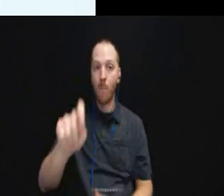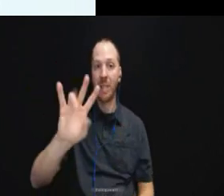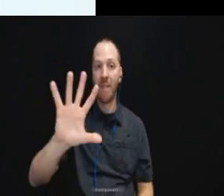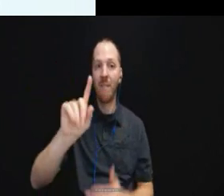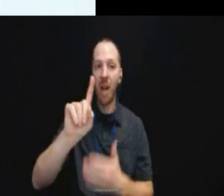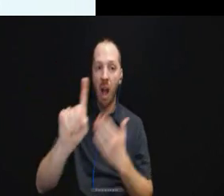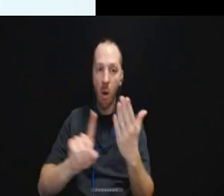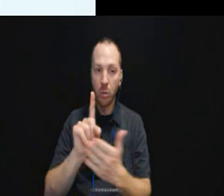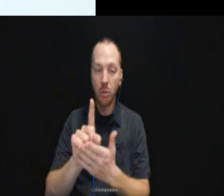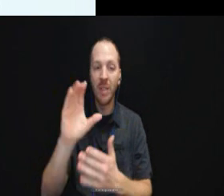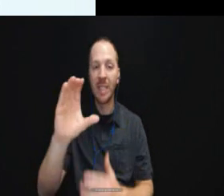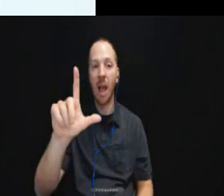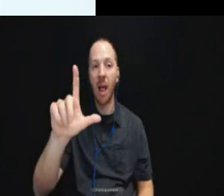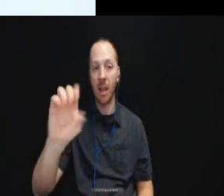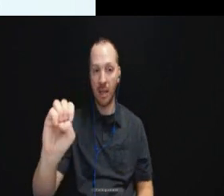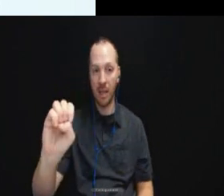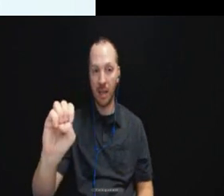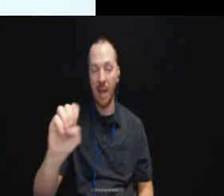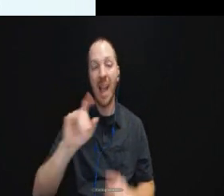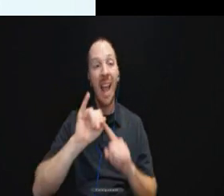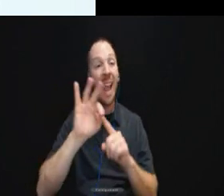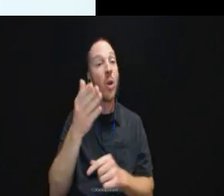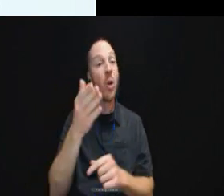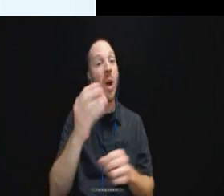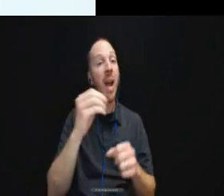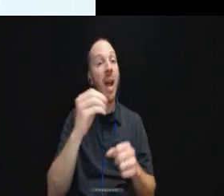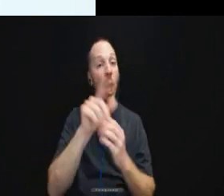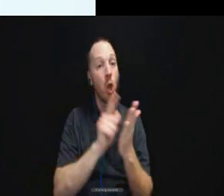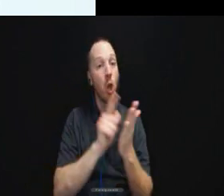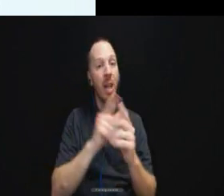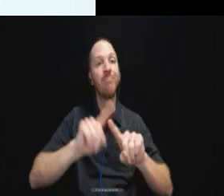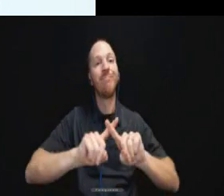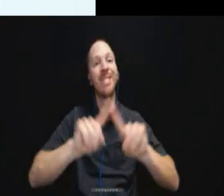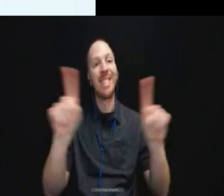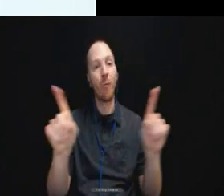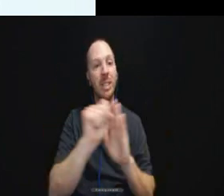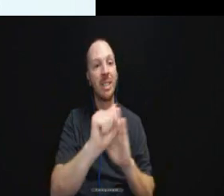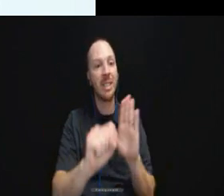If you are an attorney in an different state, we have had some information given to us that